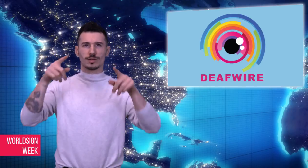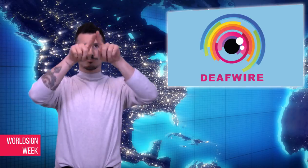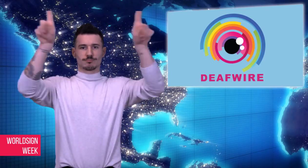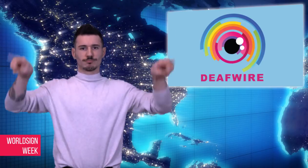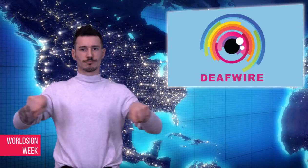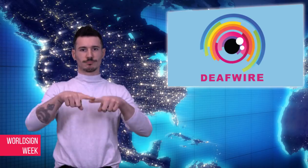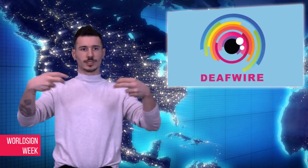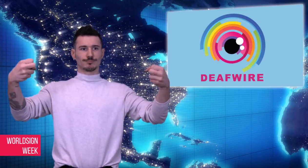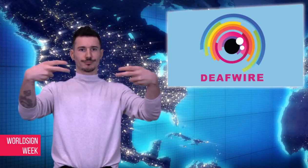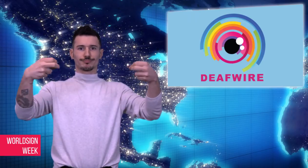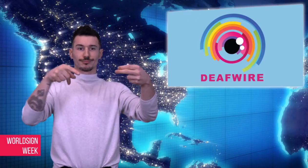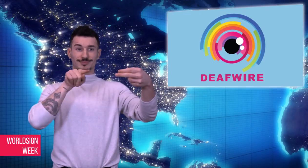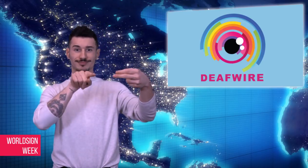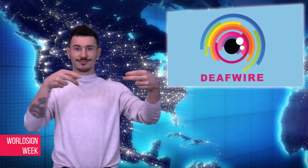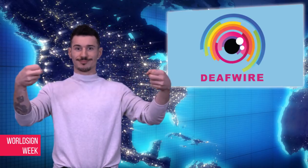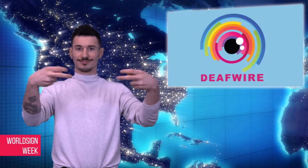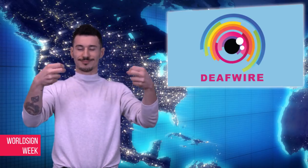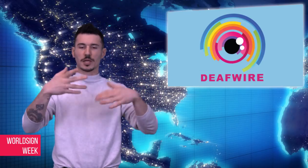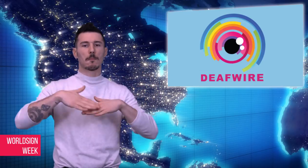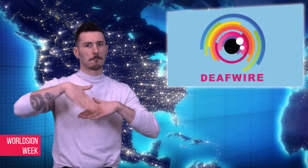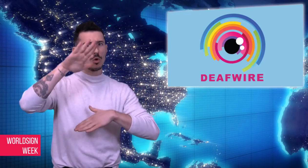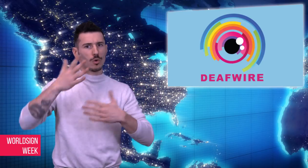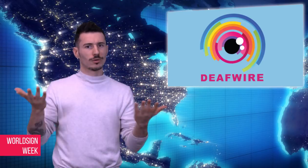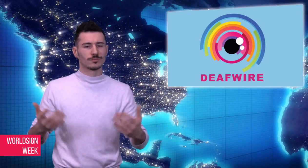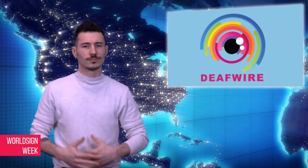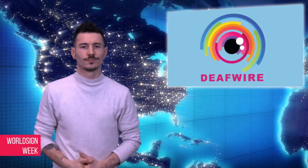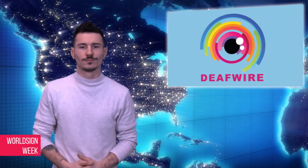captioned movies to be more readily available.